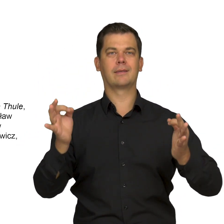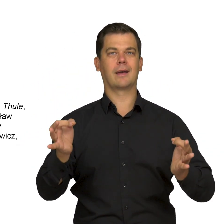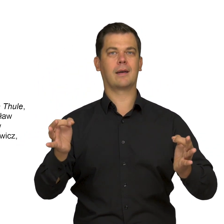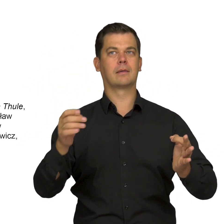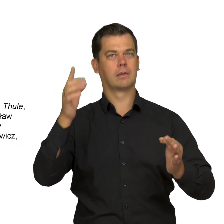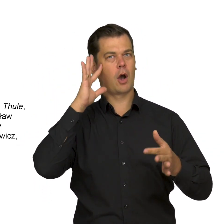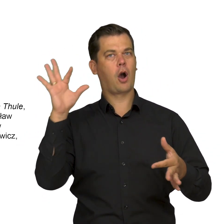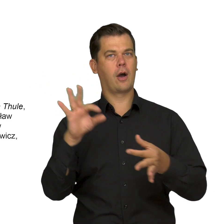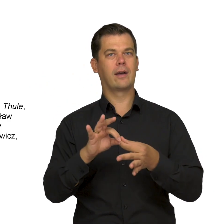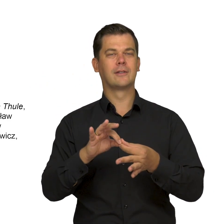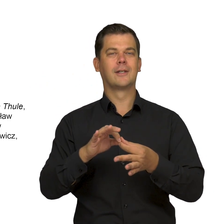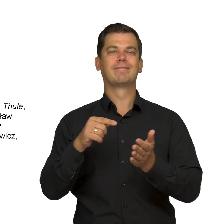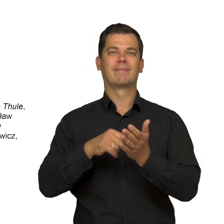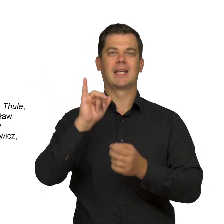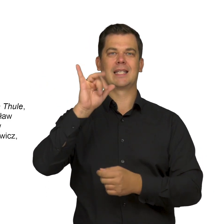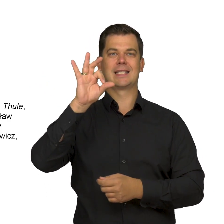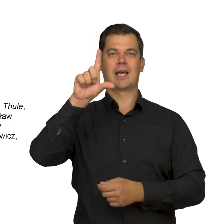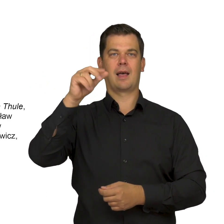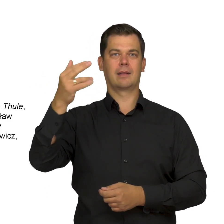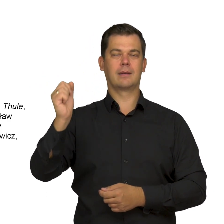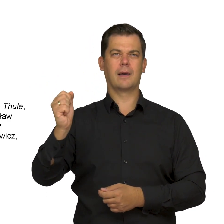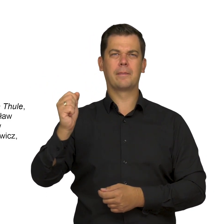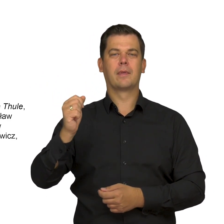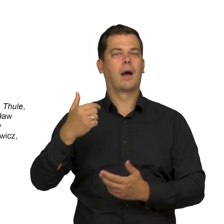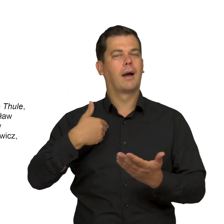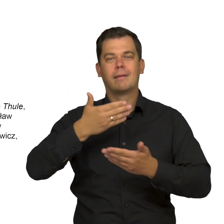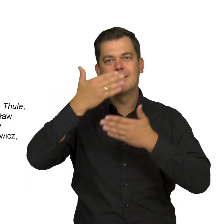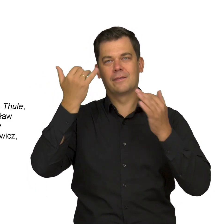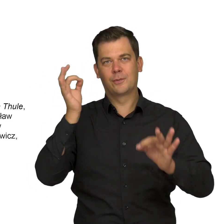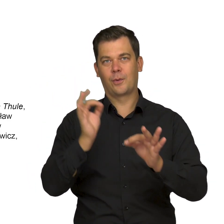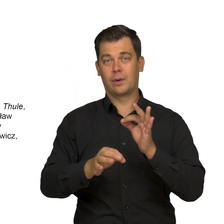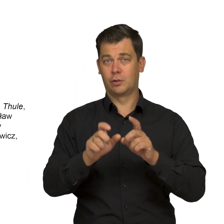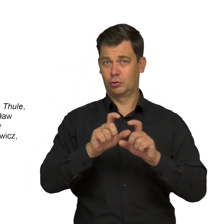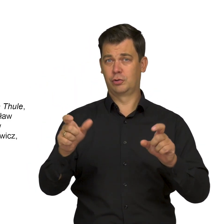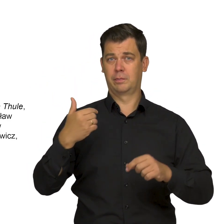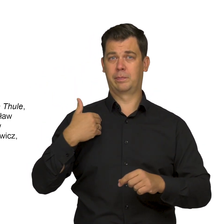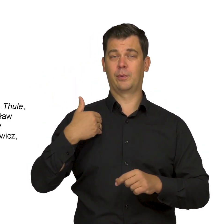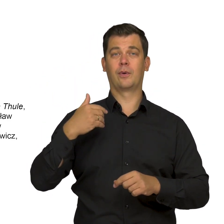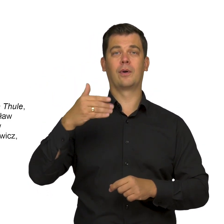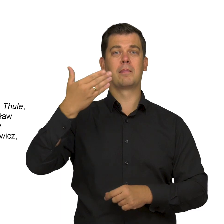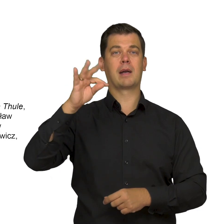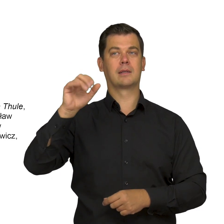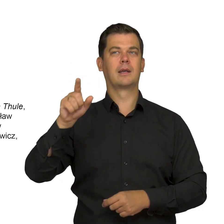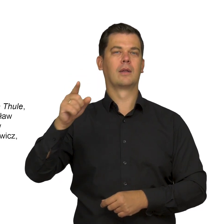and currently associated with Iceland. Of course we do not know for sure whether the Greek geographer Pytheas of Massalia